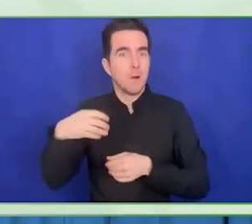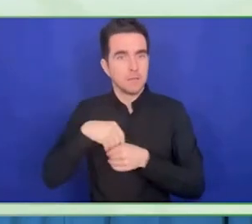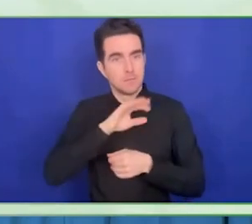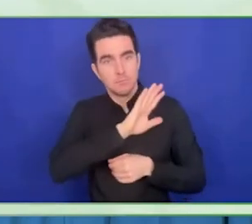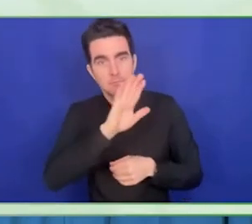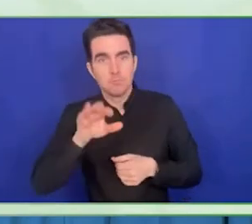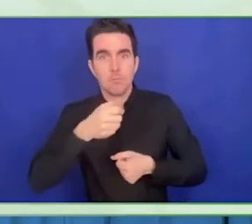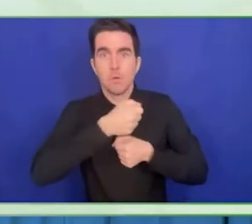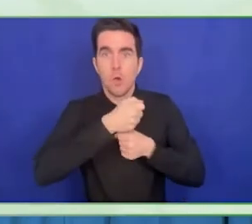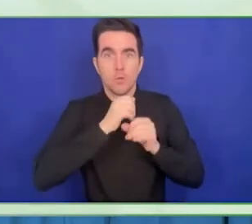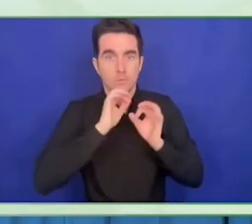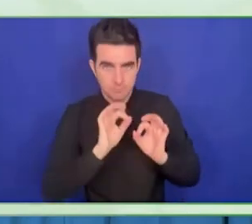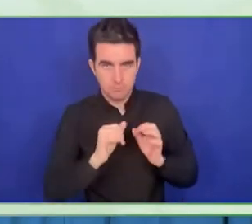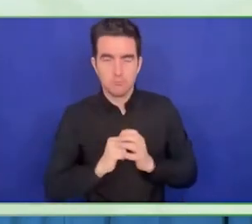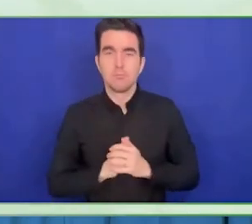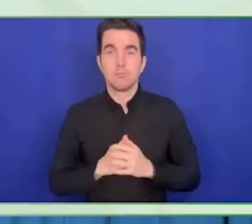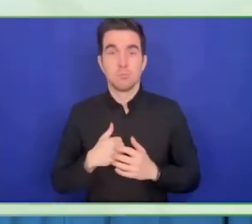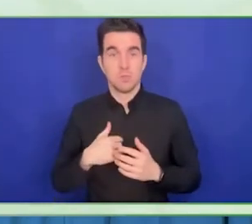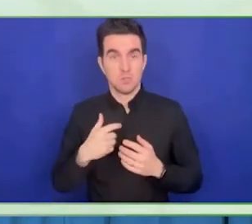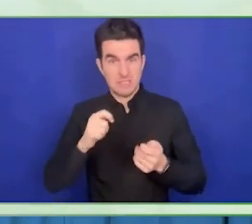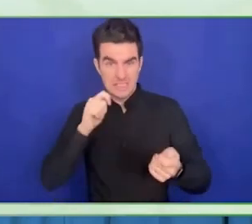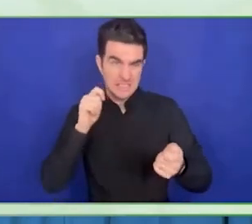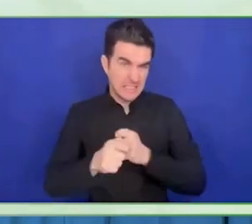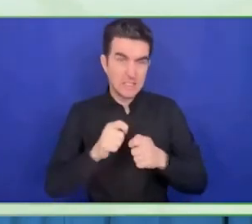The last one is inclusion in start-ups.